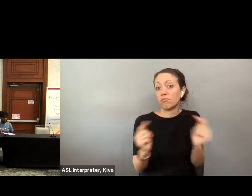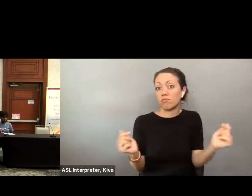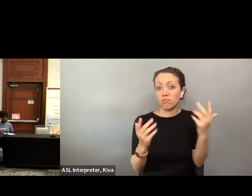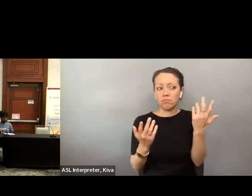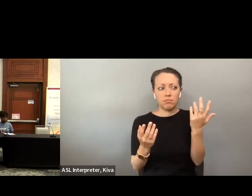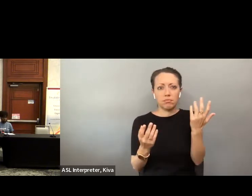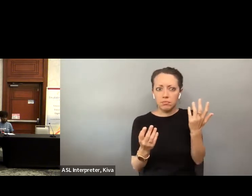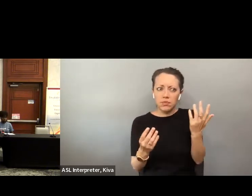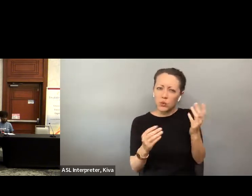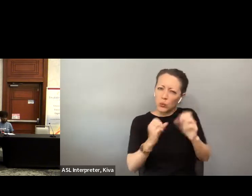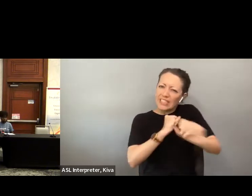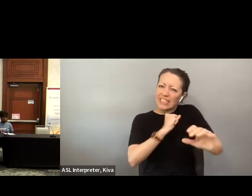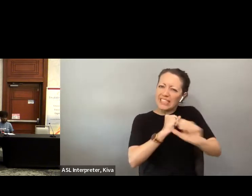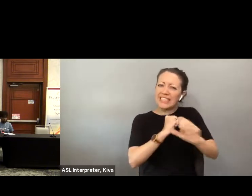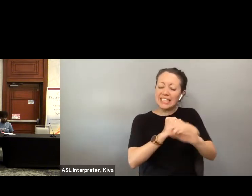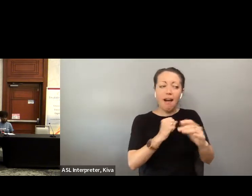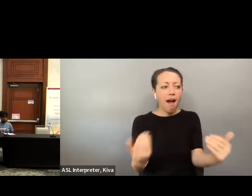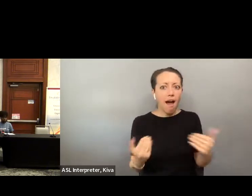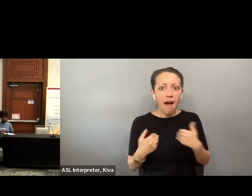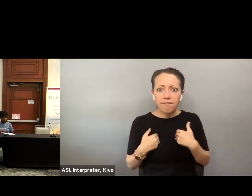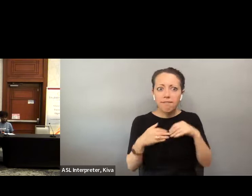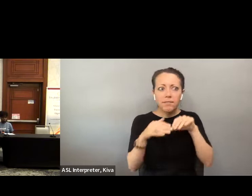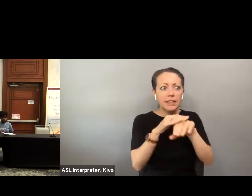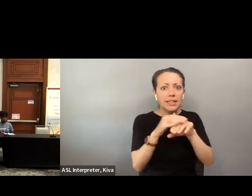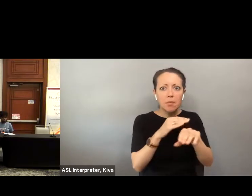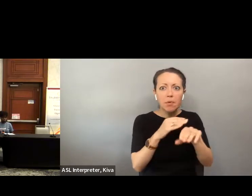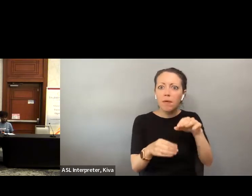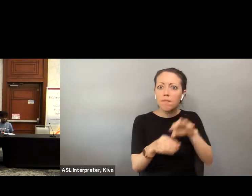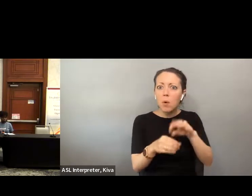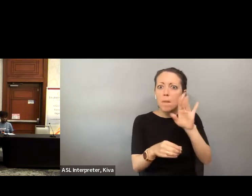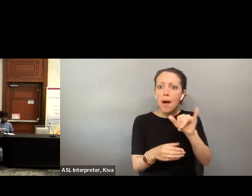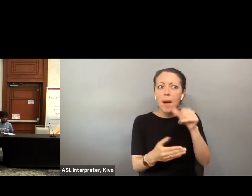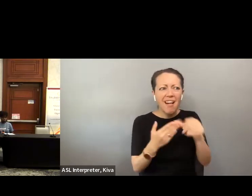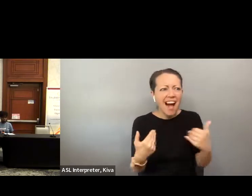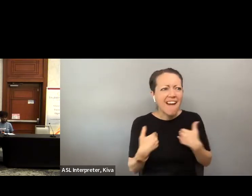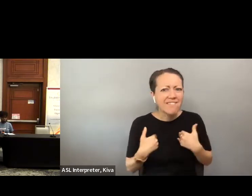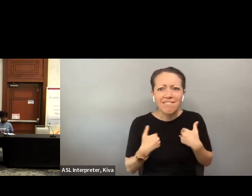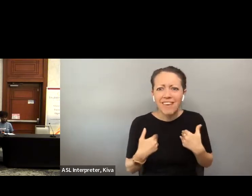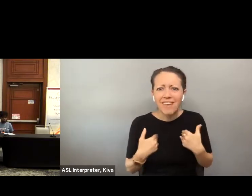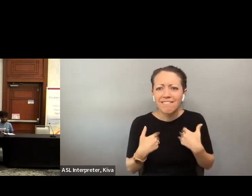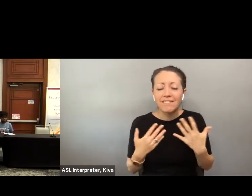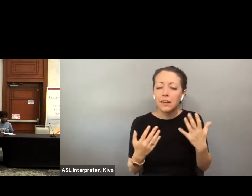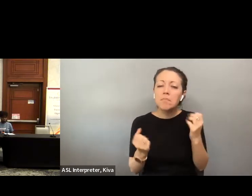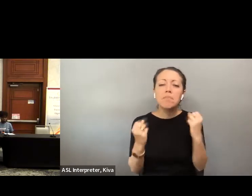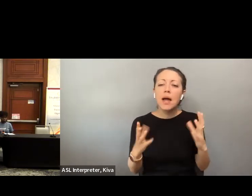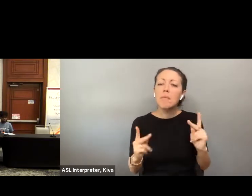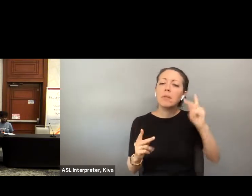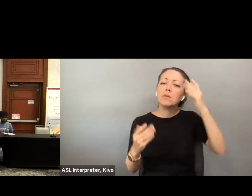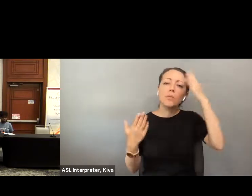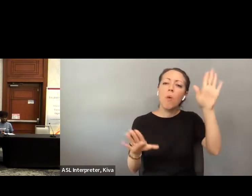Yes, accessible vote by mail is available in your county. or social media. Yes, accessible vote by mail is